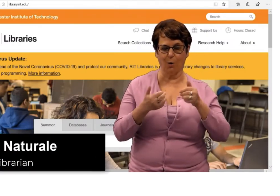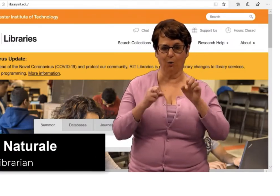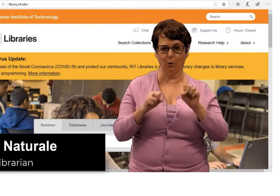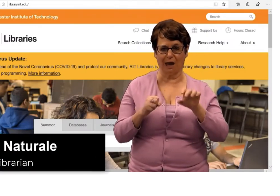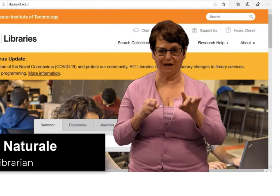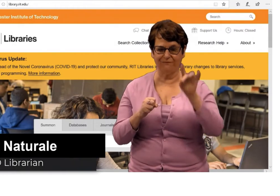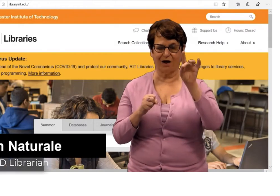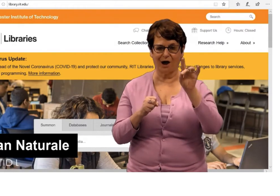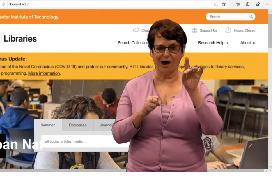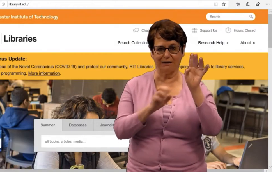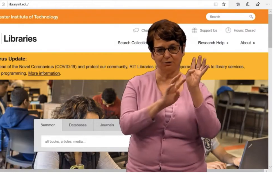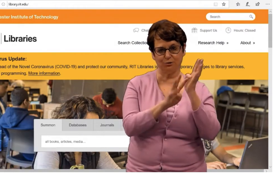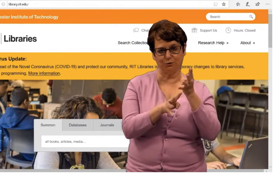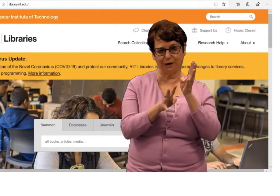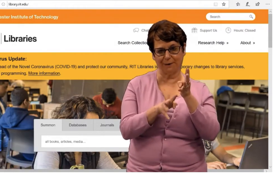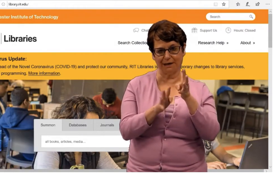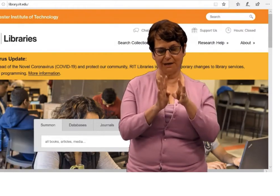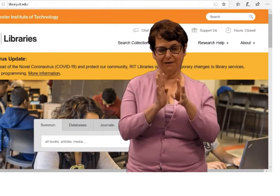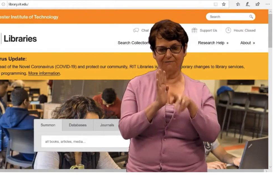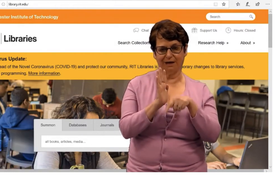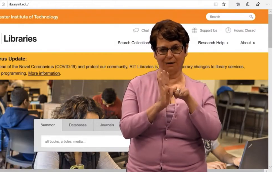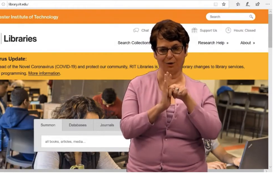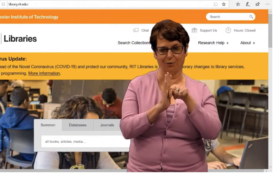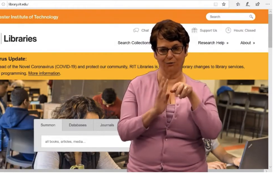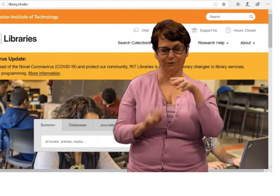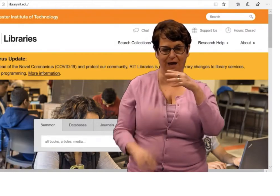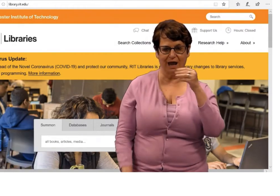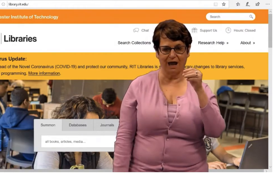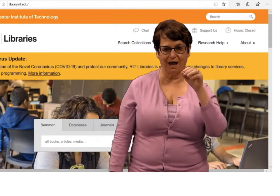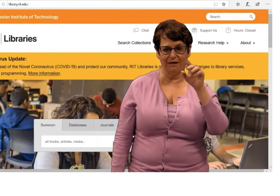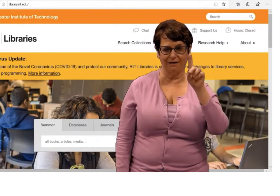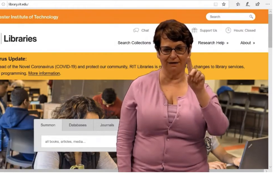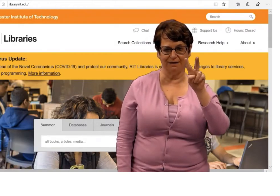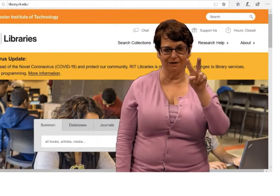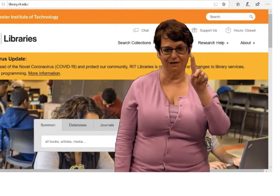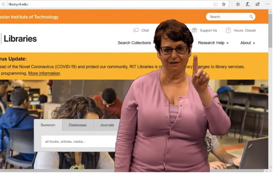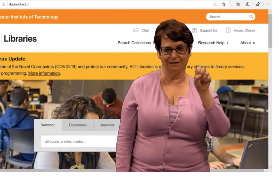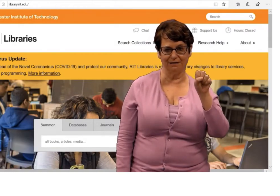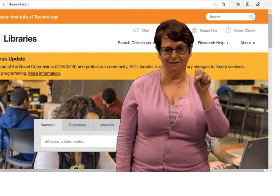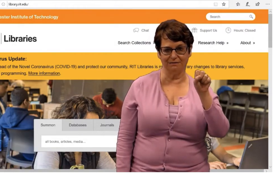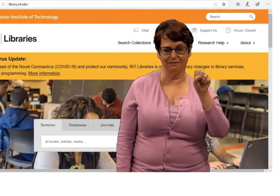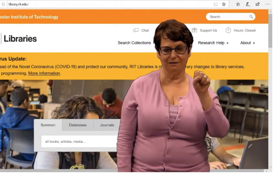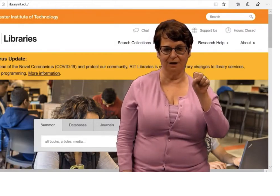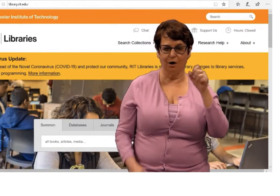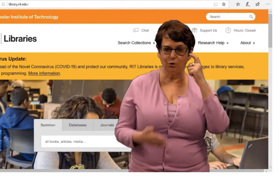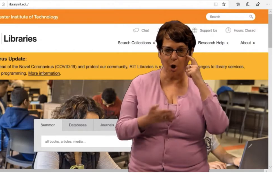Hi. Today I will explain to you how you can find streaming videos and DVDs.